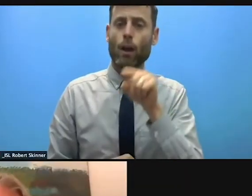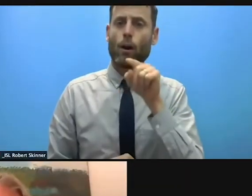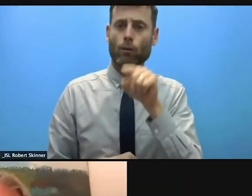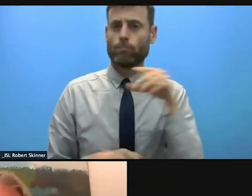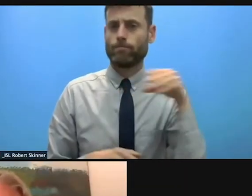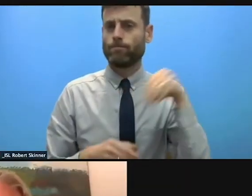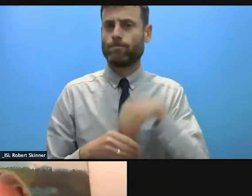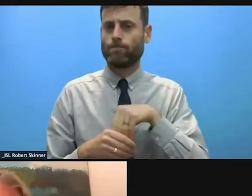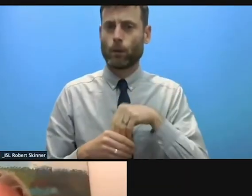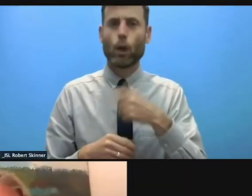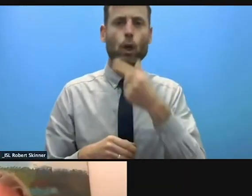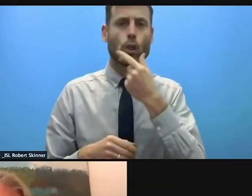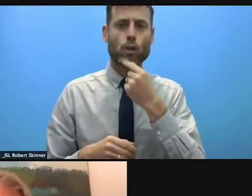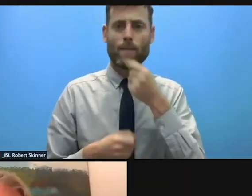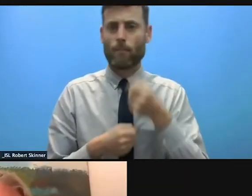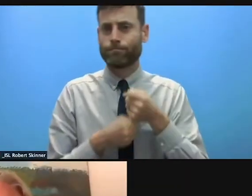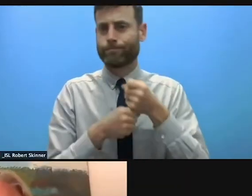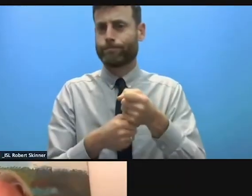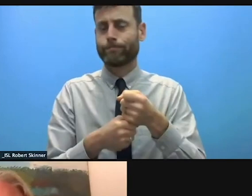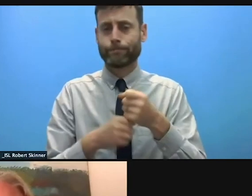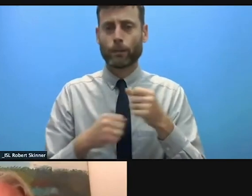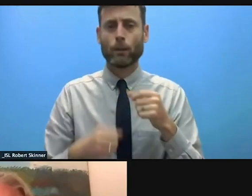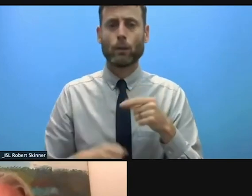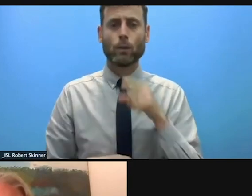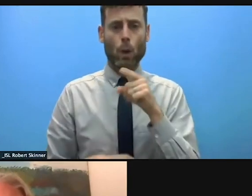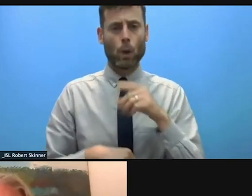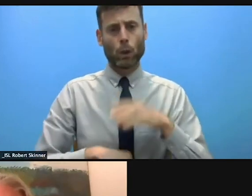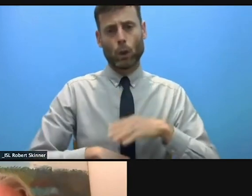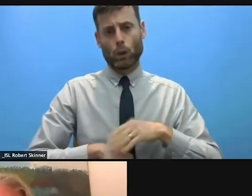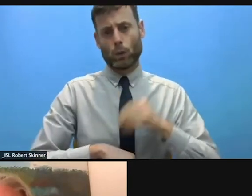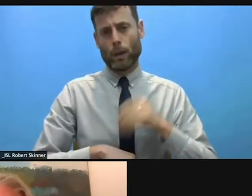long been a strong supporter of making protection central with a particular emphasis